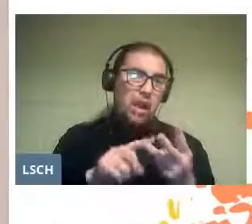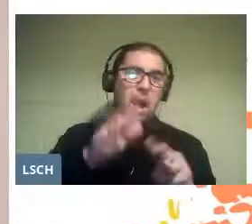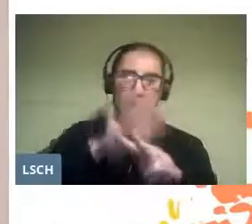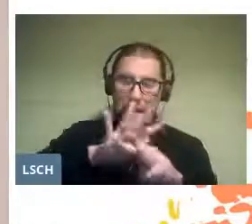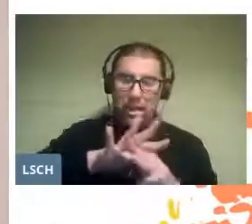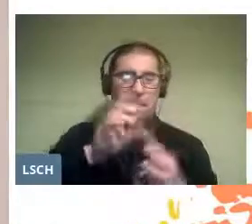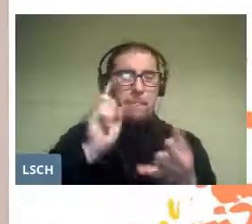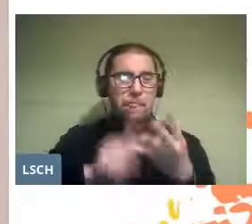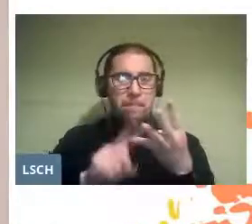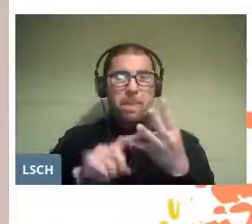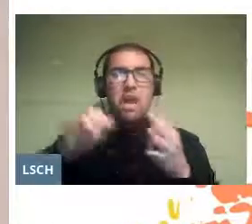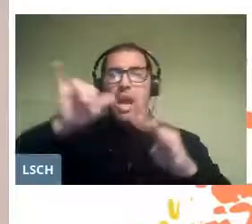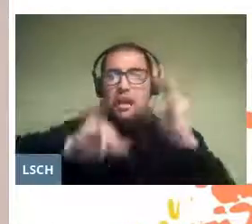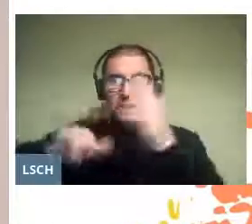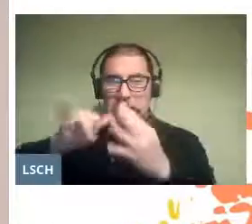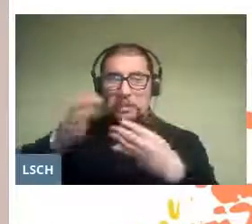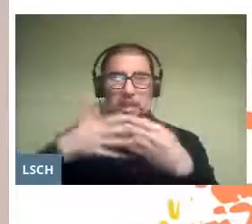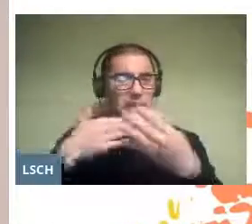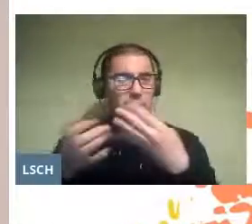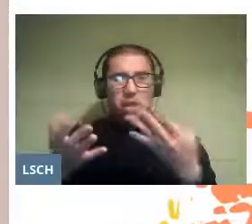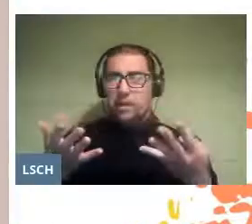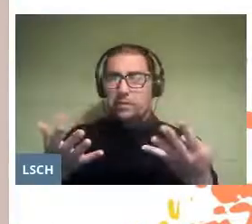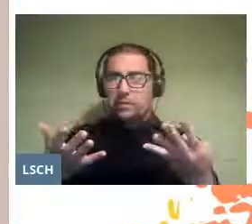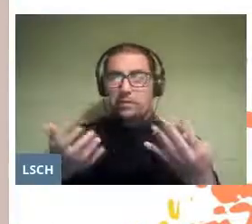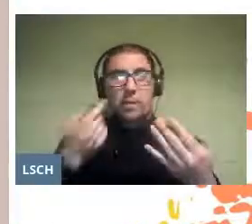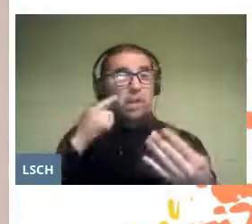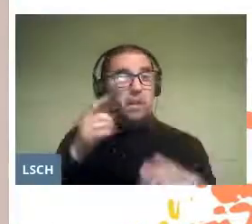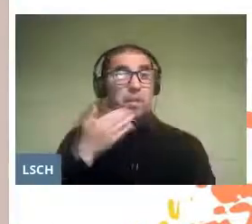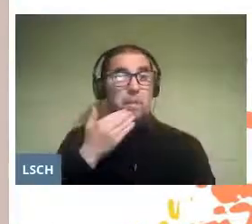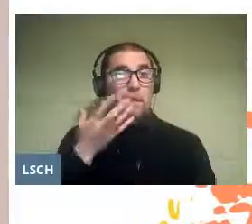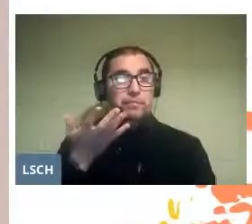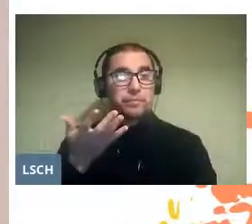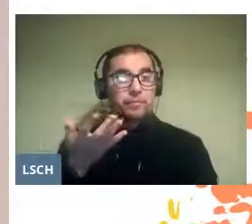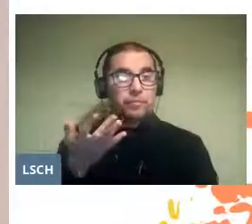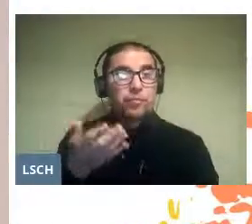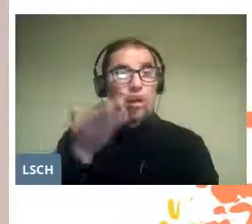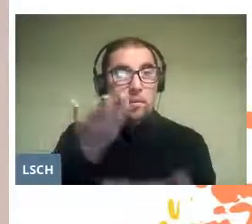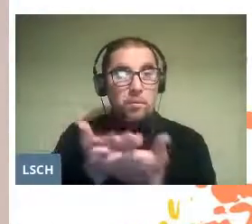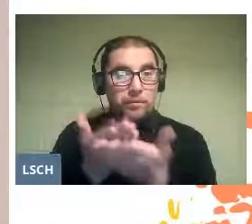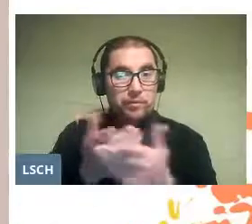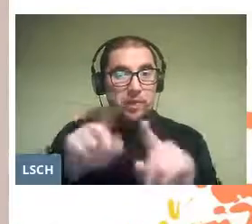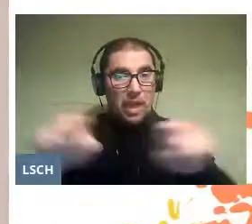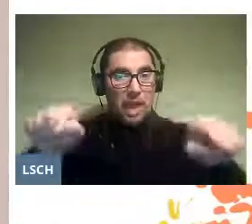the natural sciences, but also provides space for the development